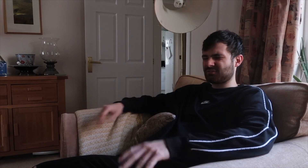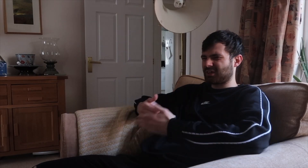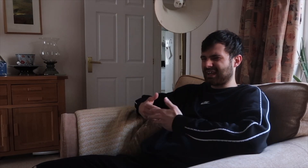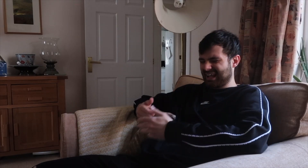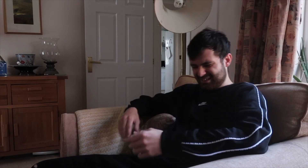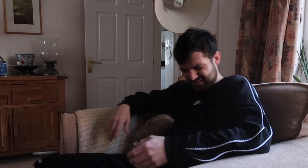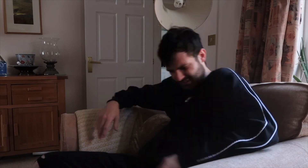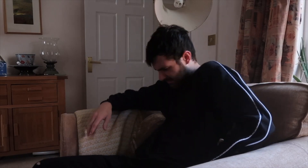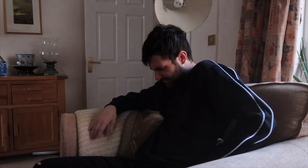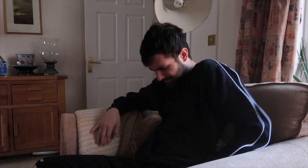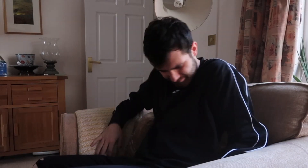It's for babies!